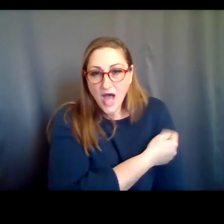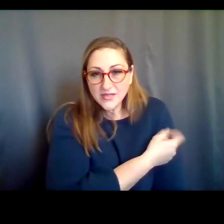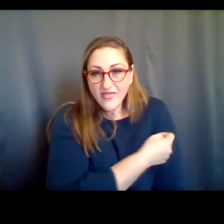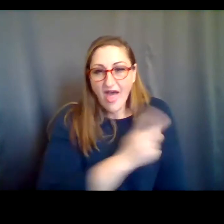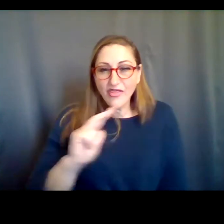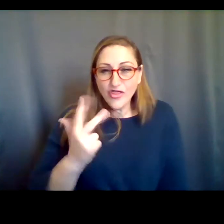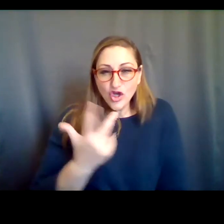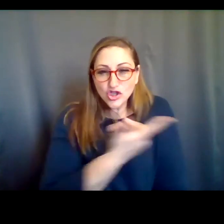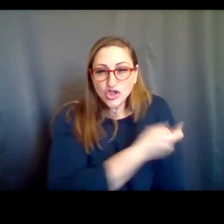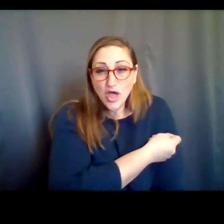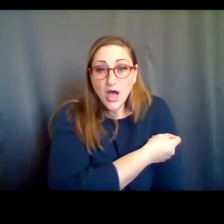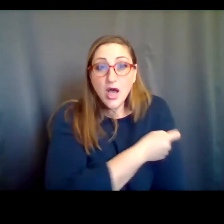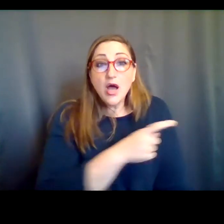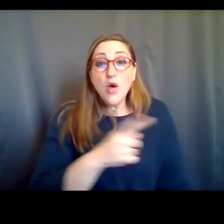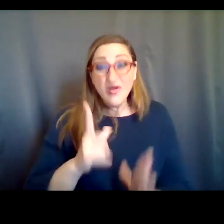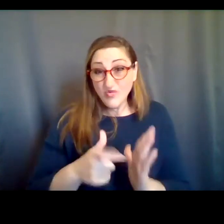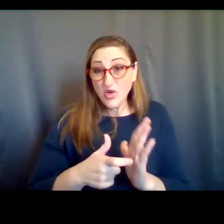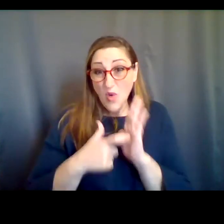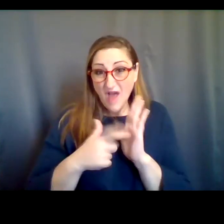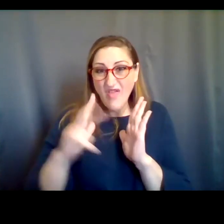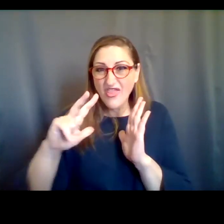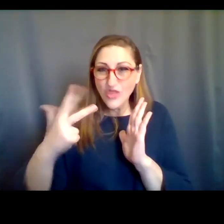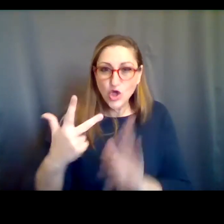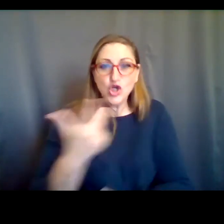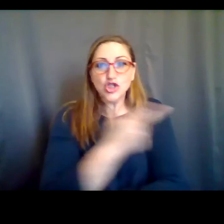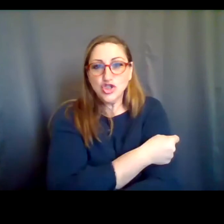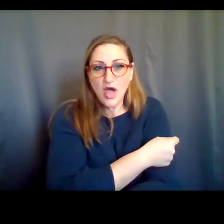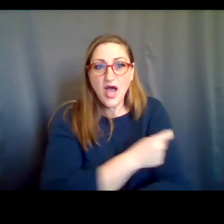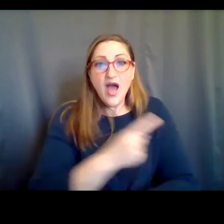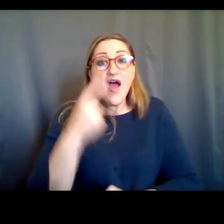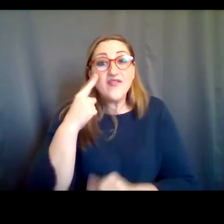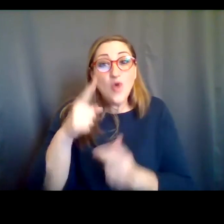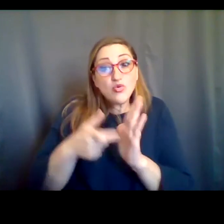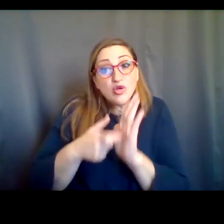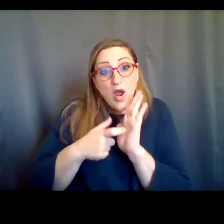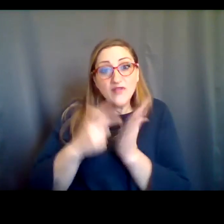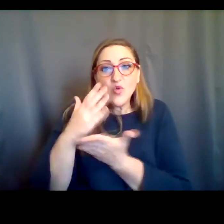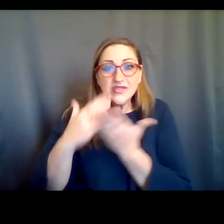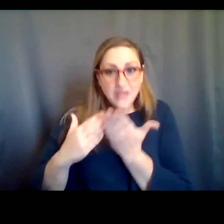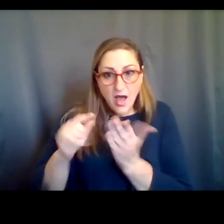have already required boosters for some finite groups of staff -- some finite groups, like our